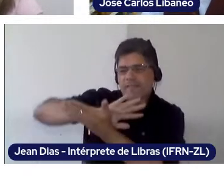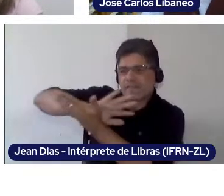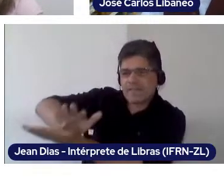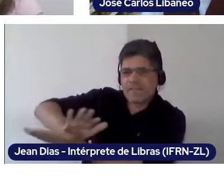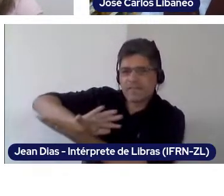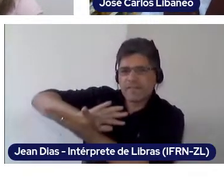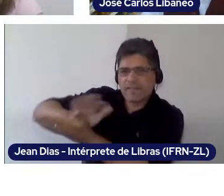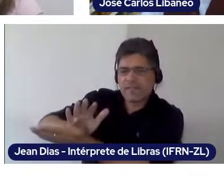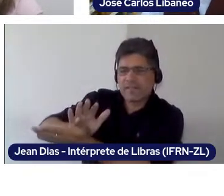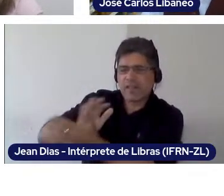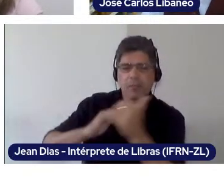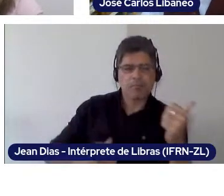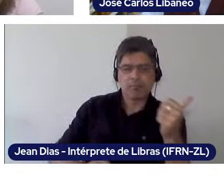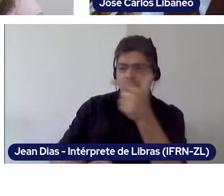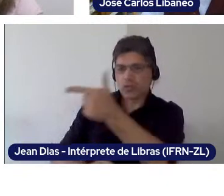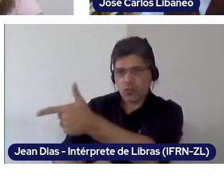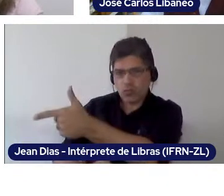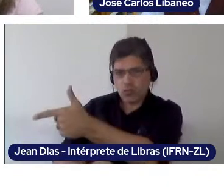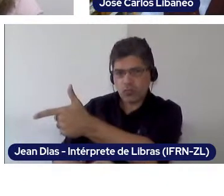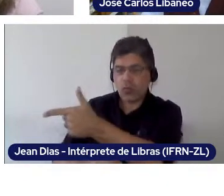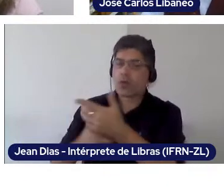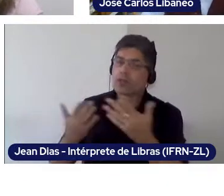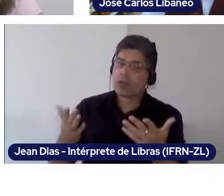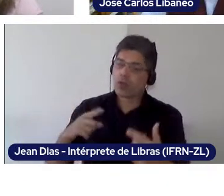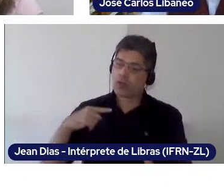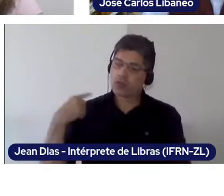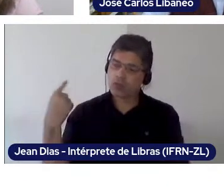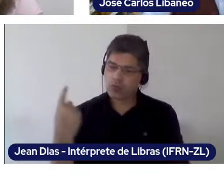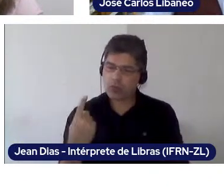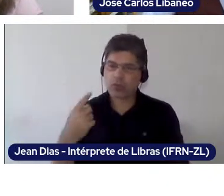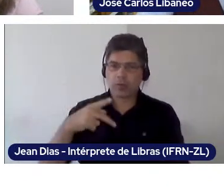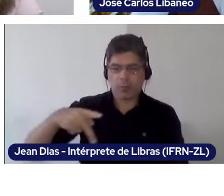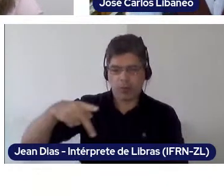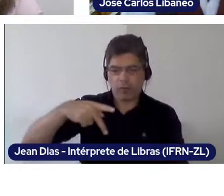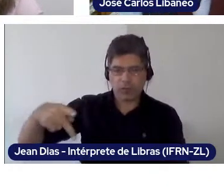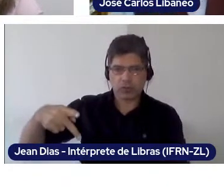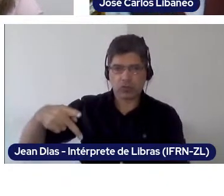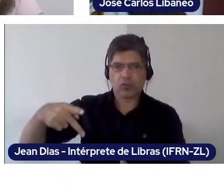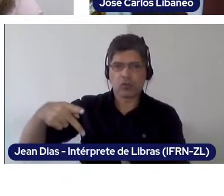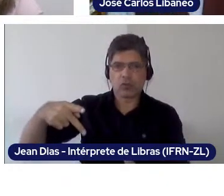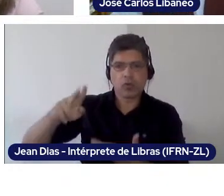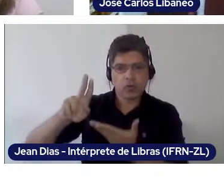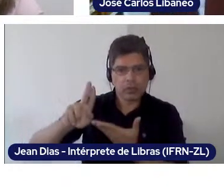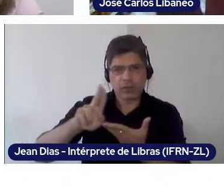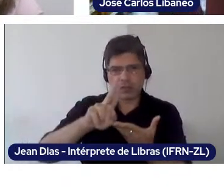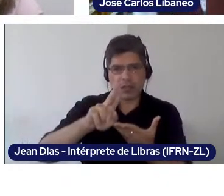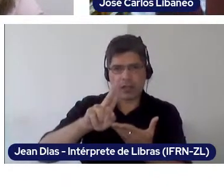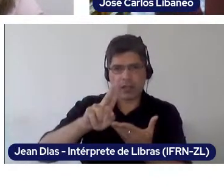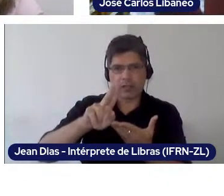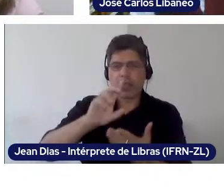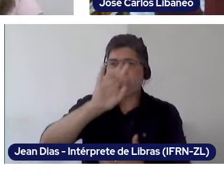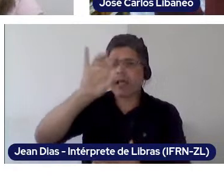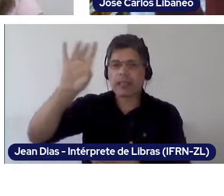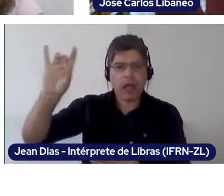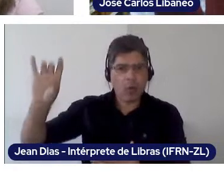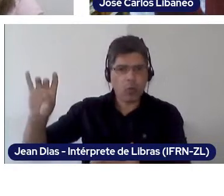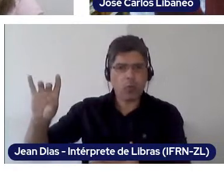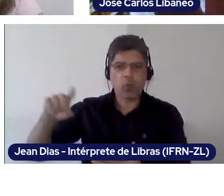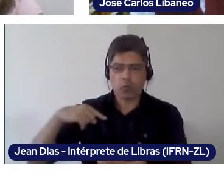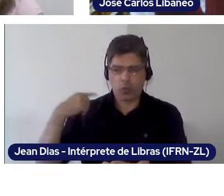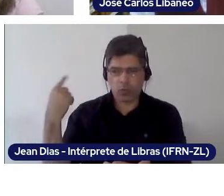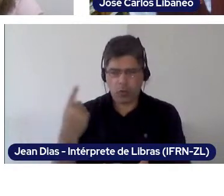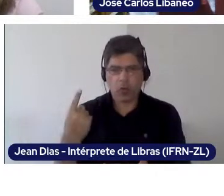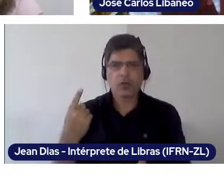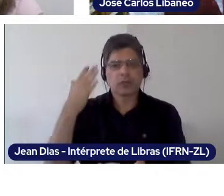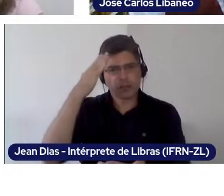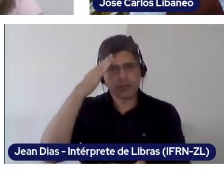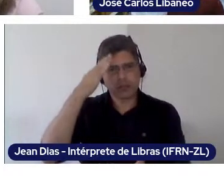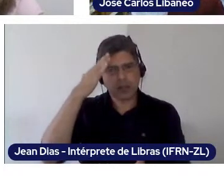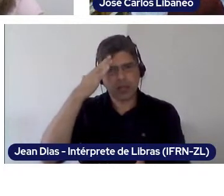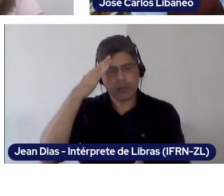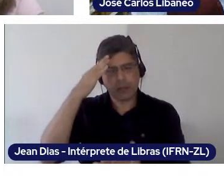What will certainly make us, that are professors, we know that it will create a university that is divided